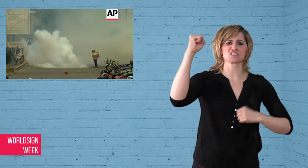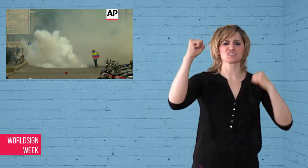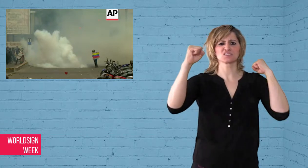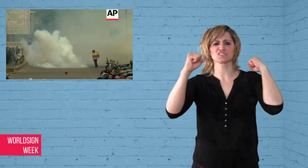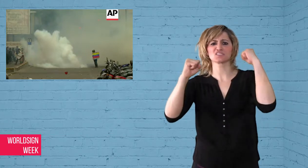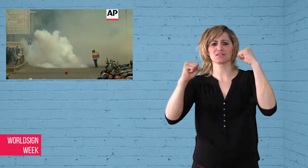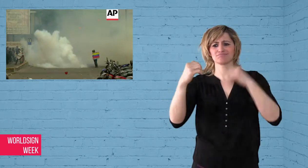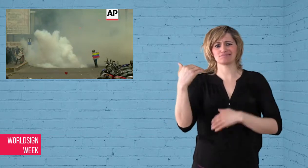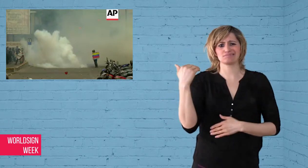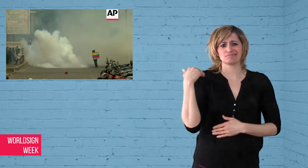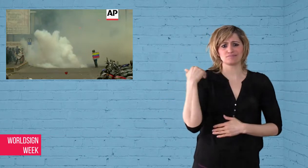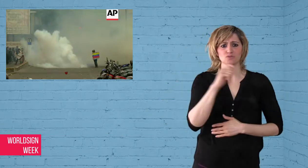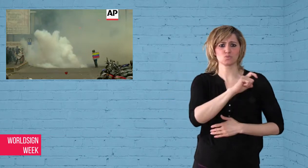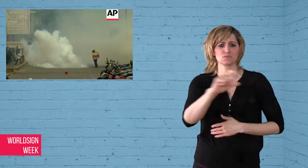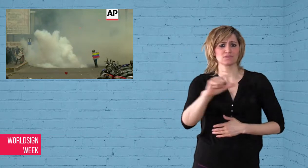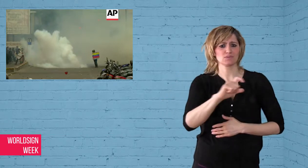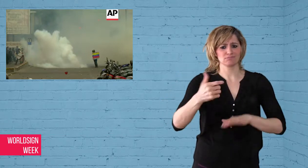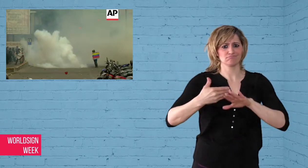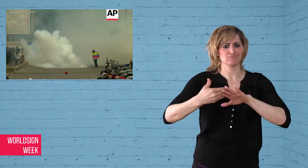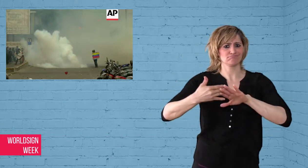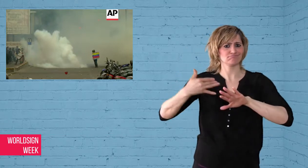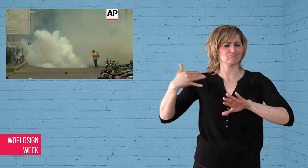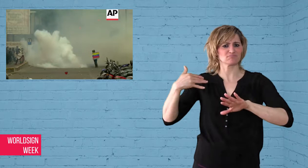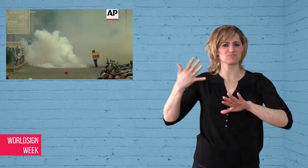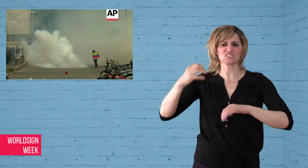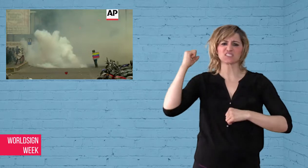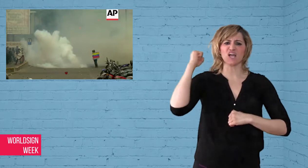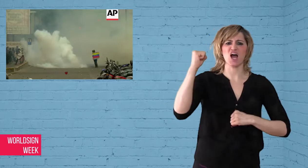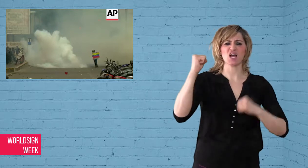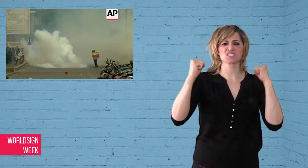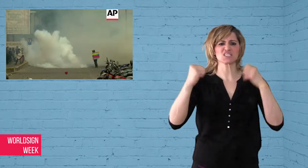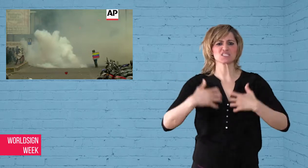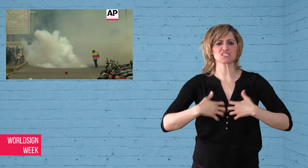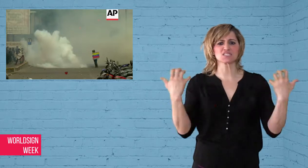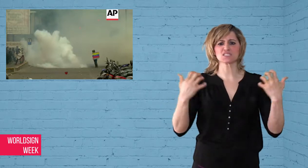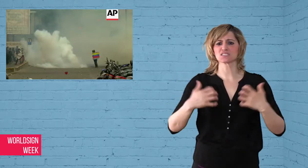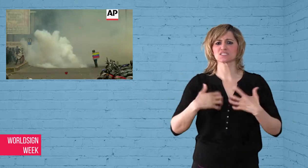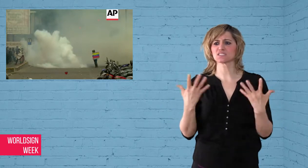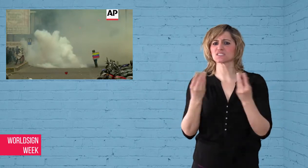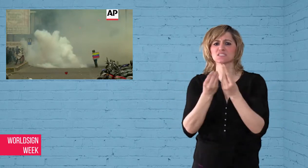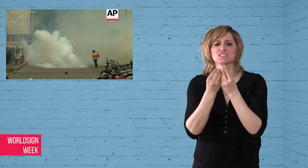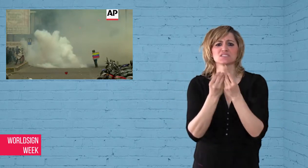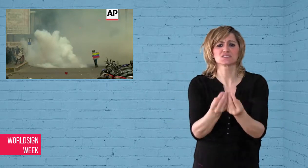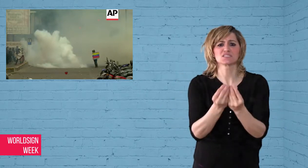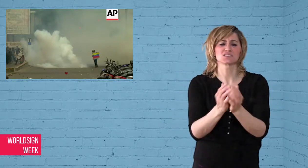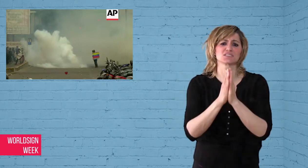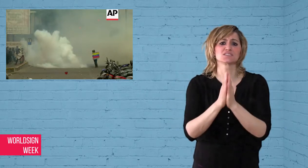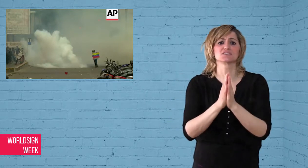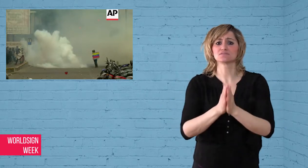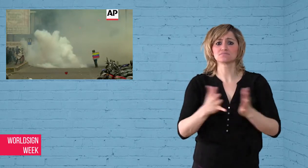filled the streets in recent weeks,